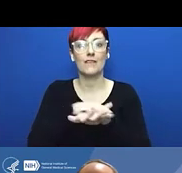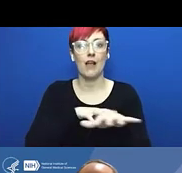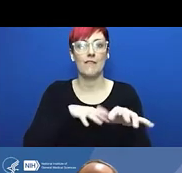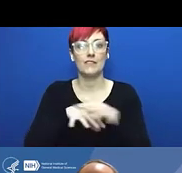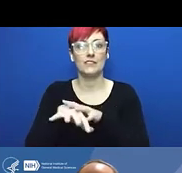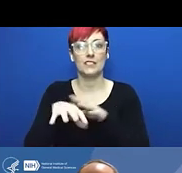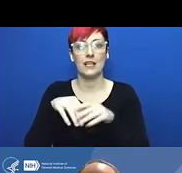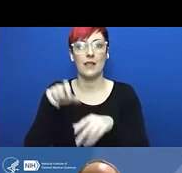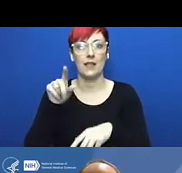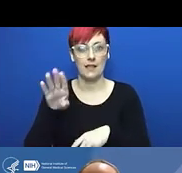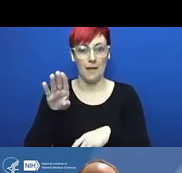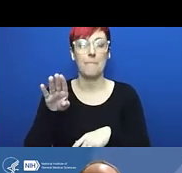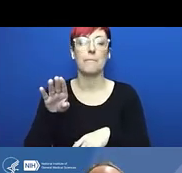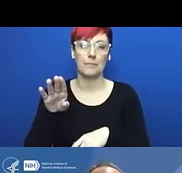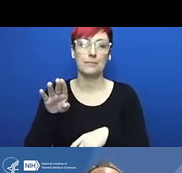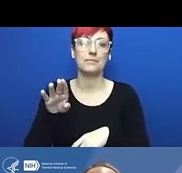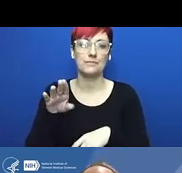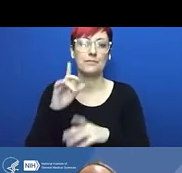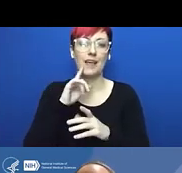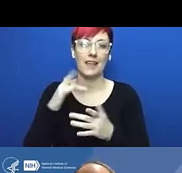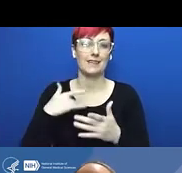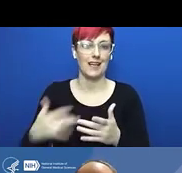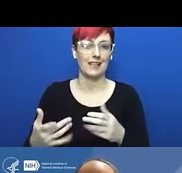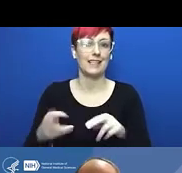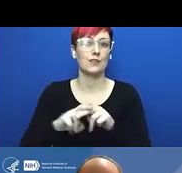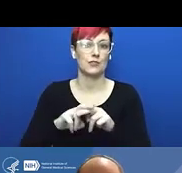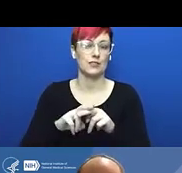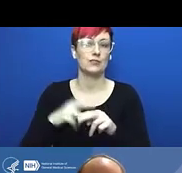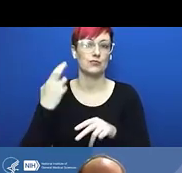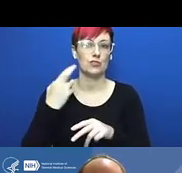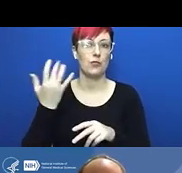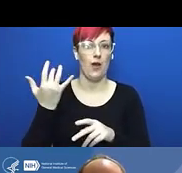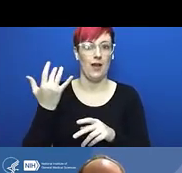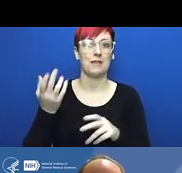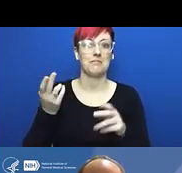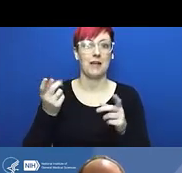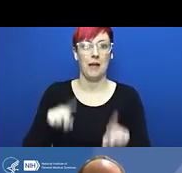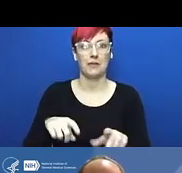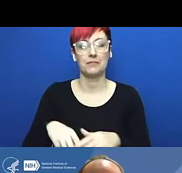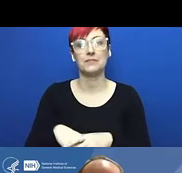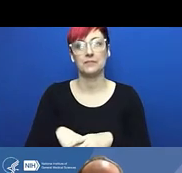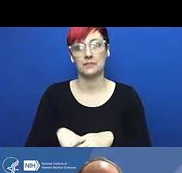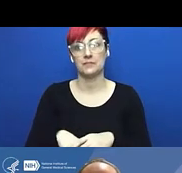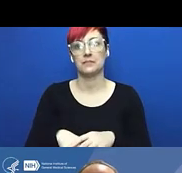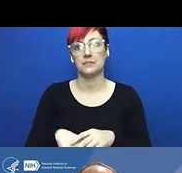filed against them for negligence in this case, and that led to eventually a settlement,